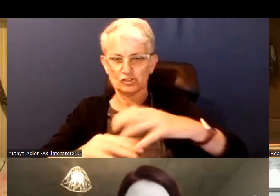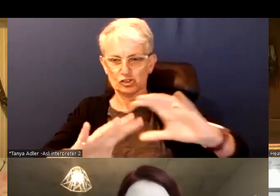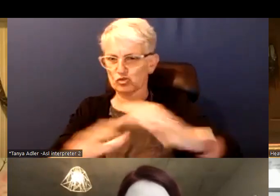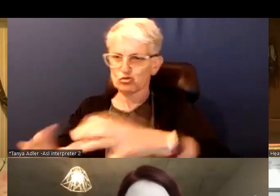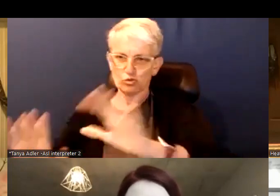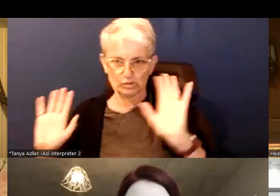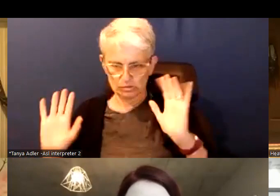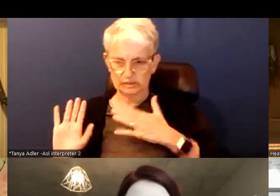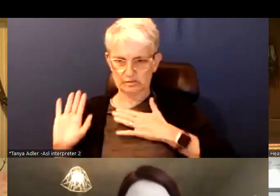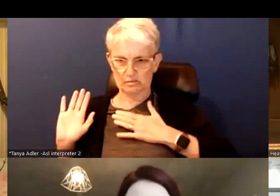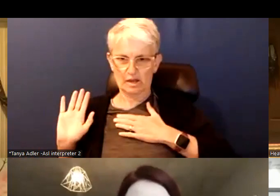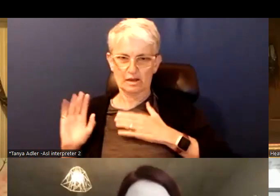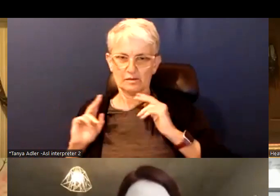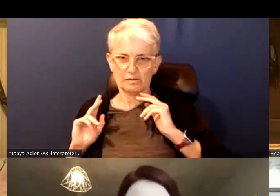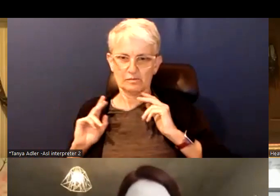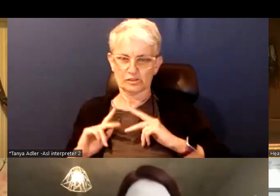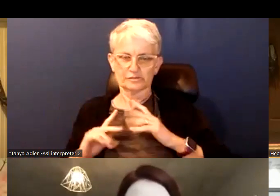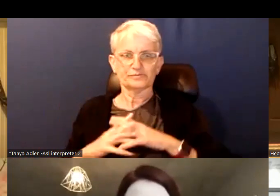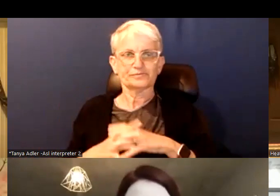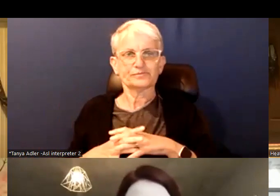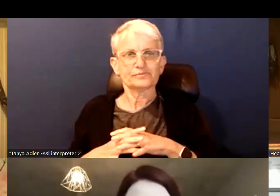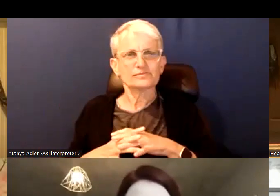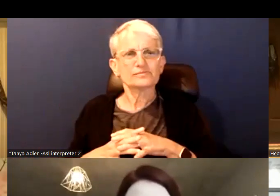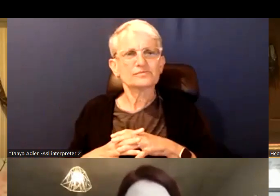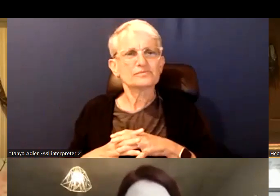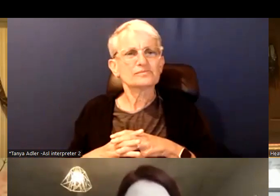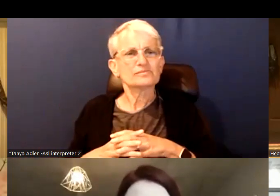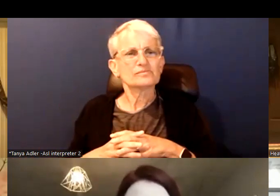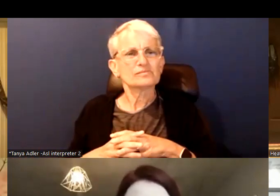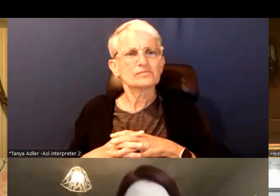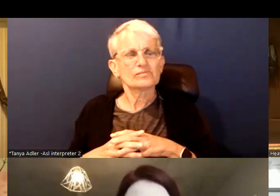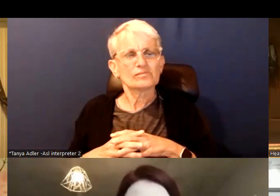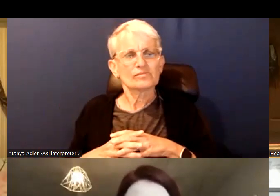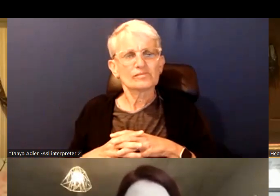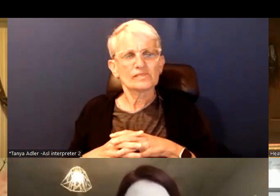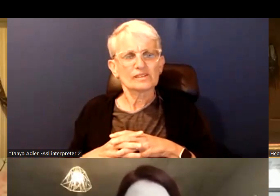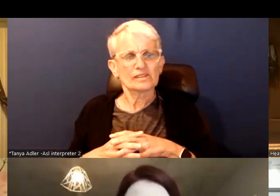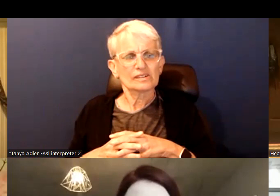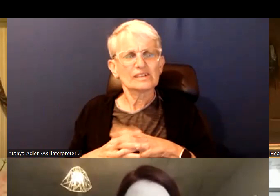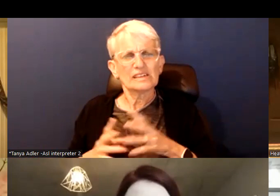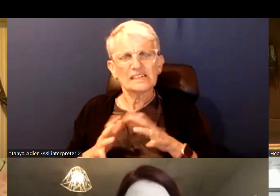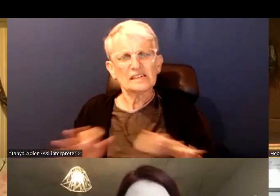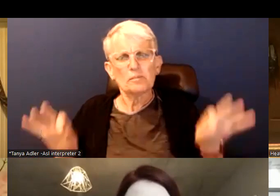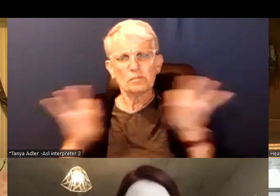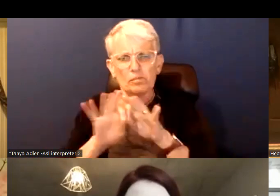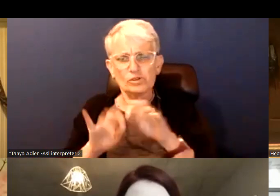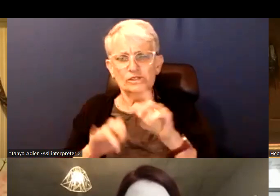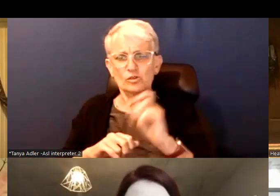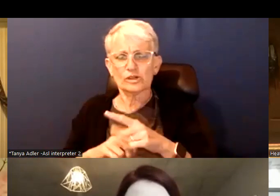alliance and helped raise 74,000 in student scholarships with media girlfriends. Jennifer, welcome what are your three words?